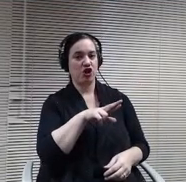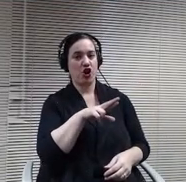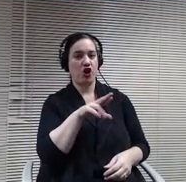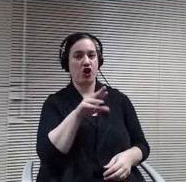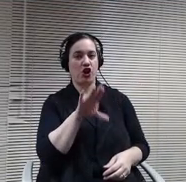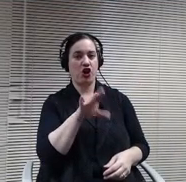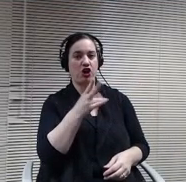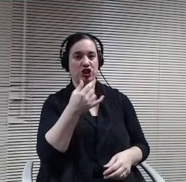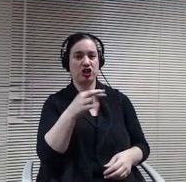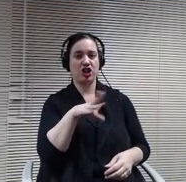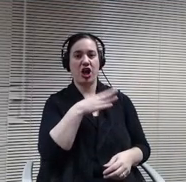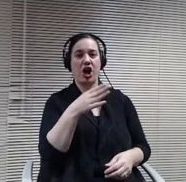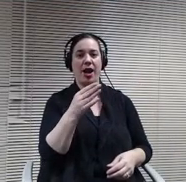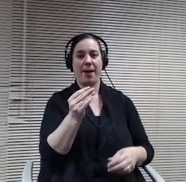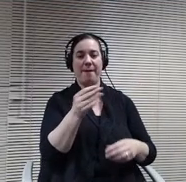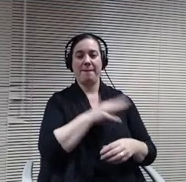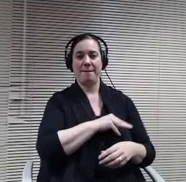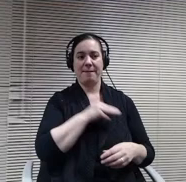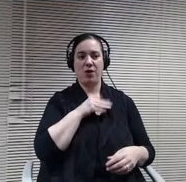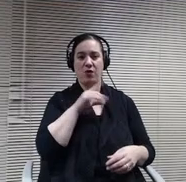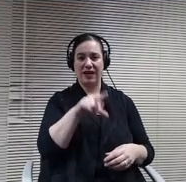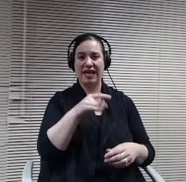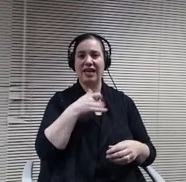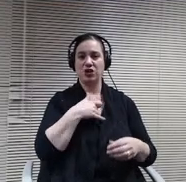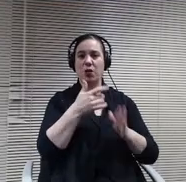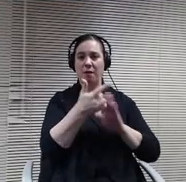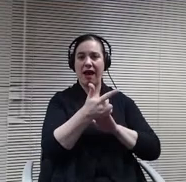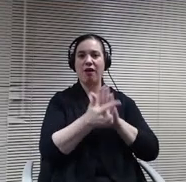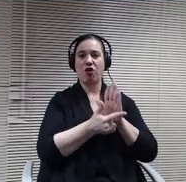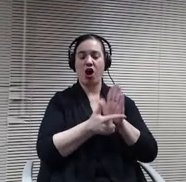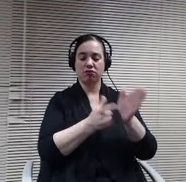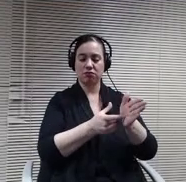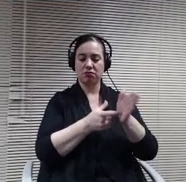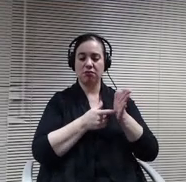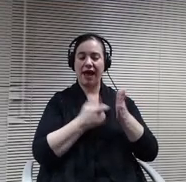designated an official newspaper and the only one that is